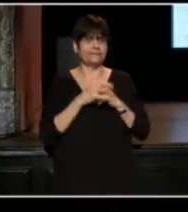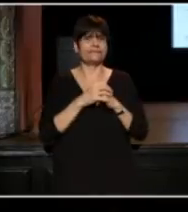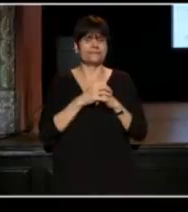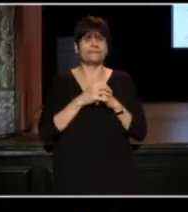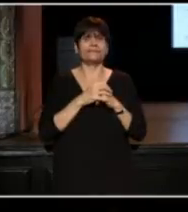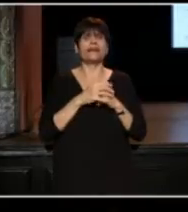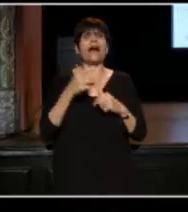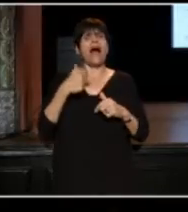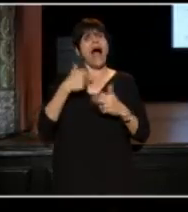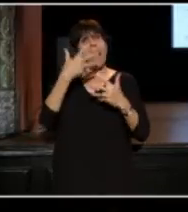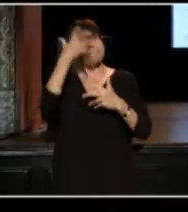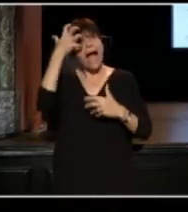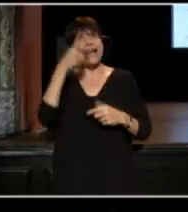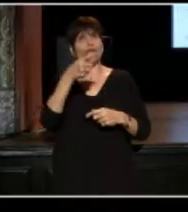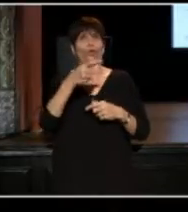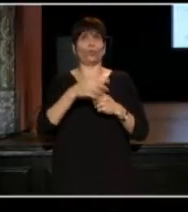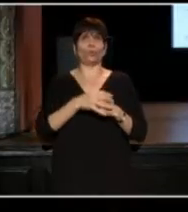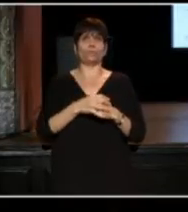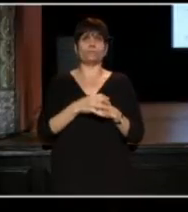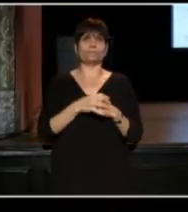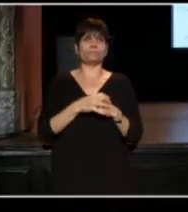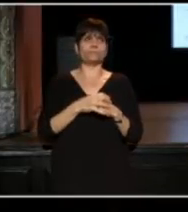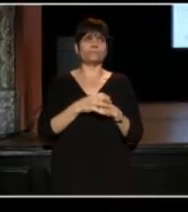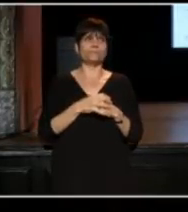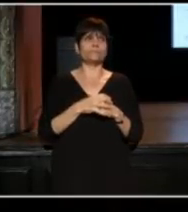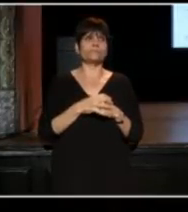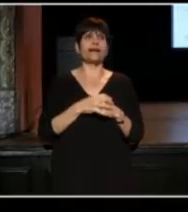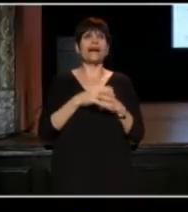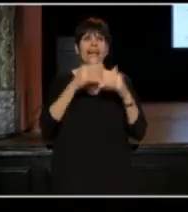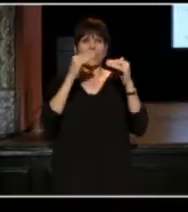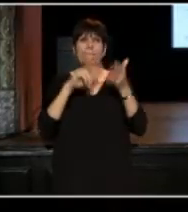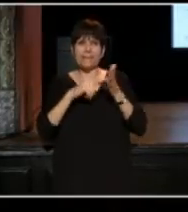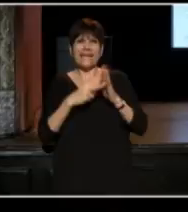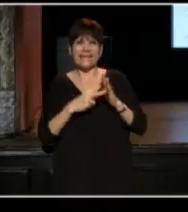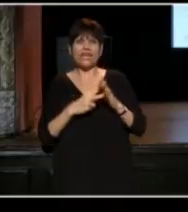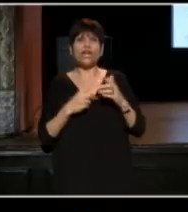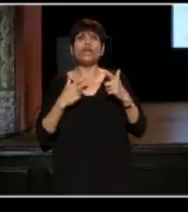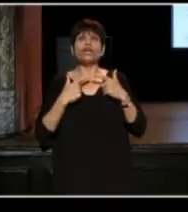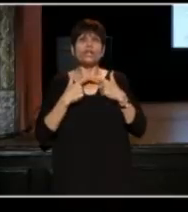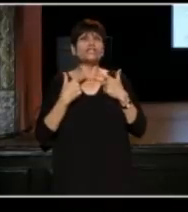"I am mad at you", subtext, huge among 8 year olds;